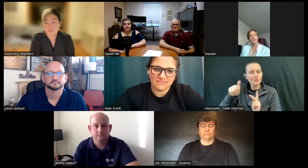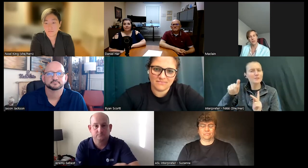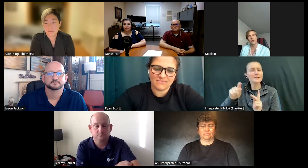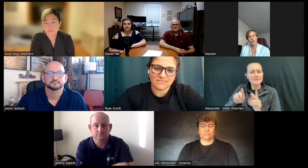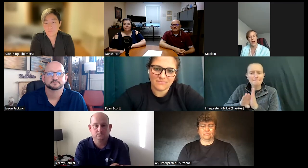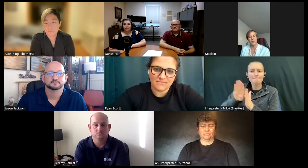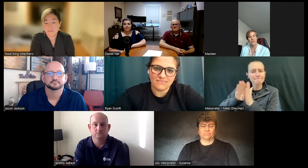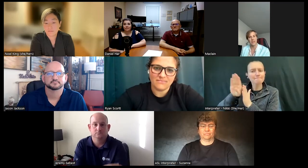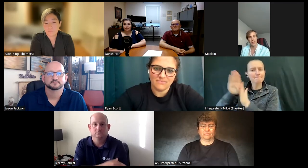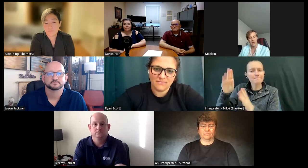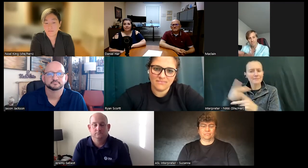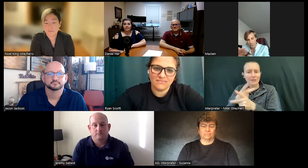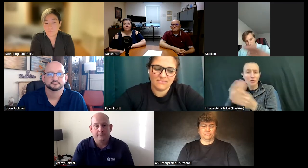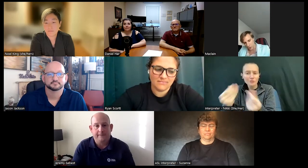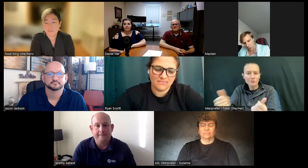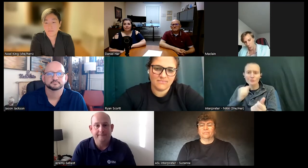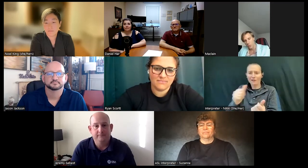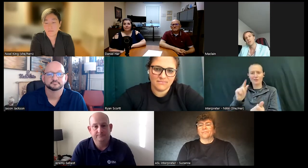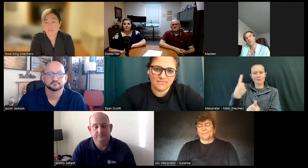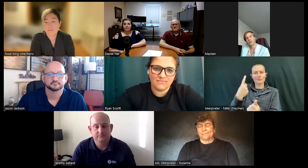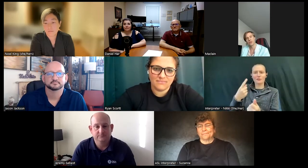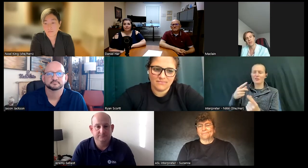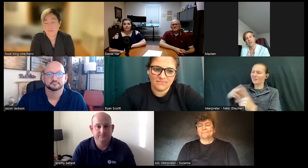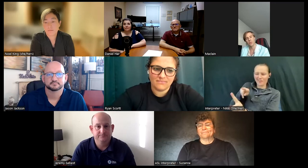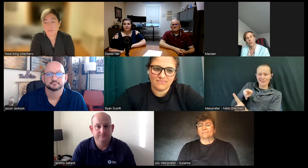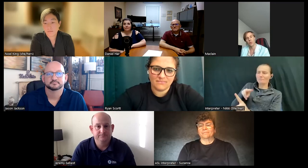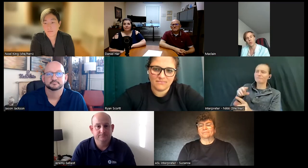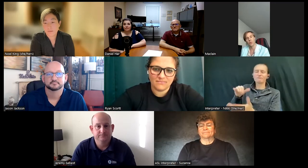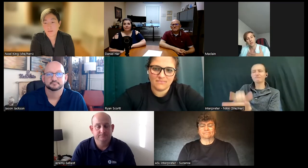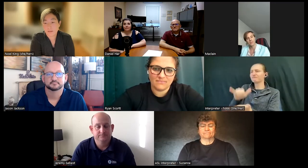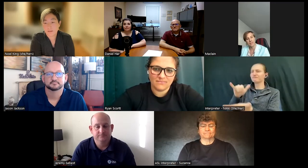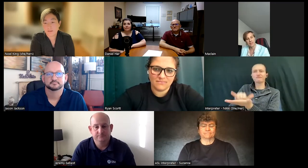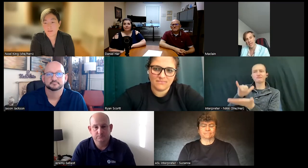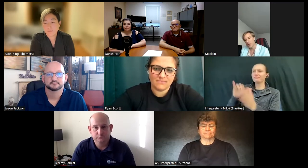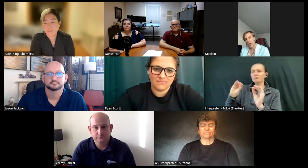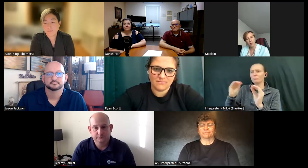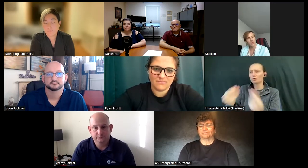a solution rather than say there's no solution and work backwards because say